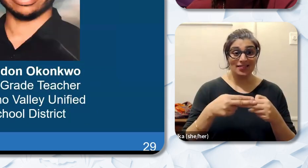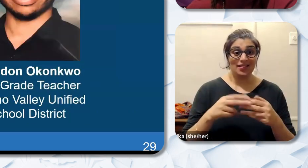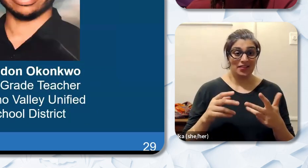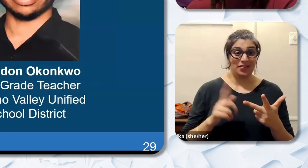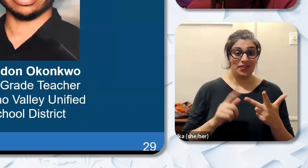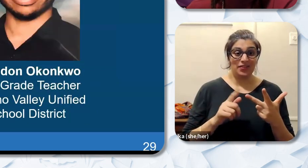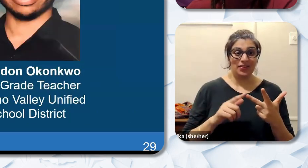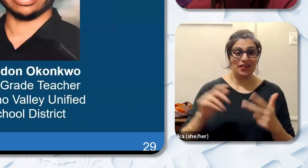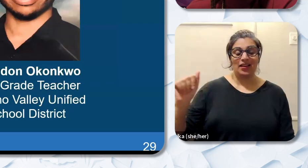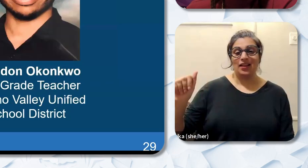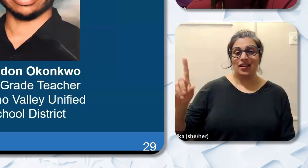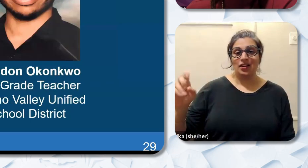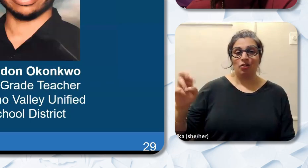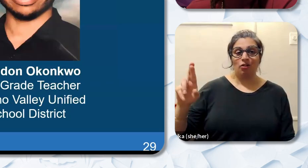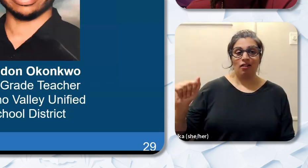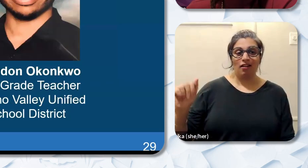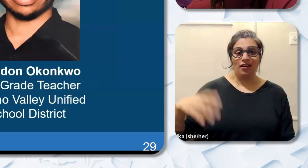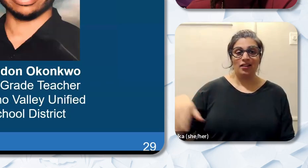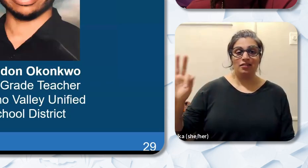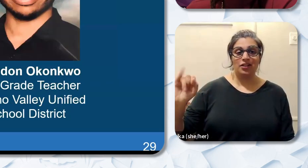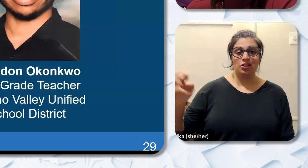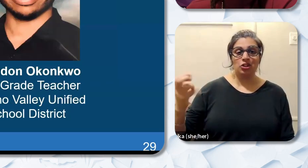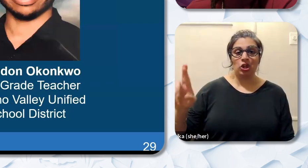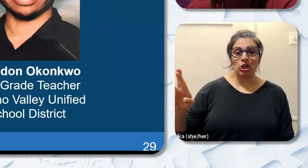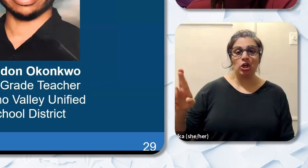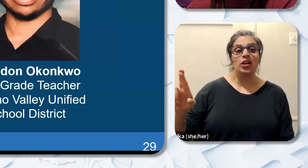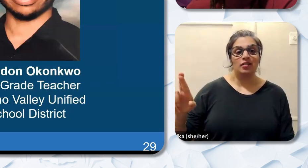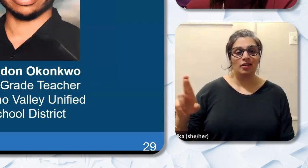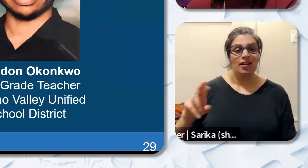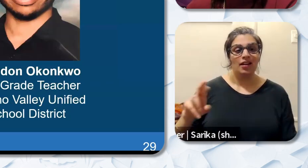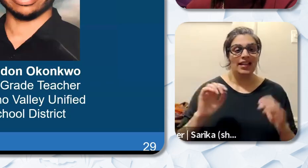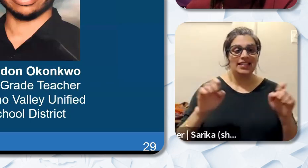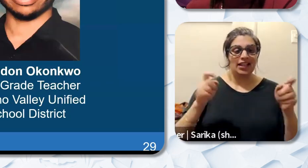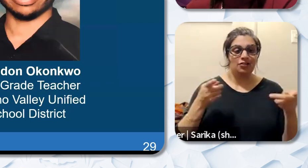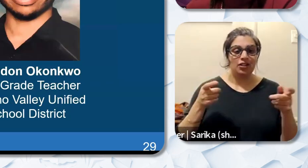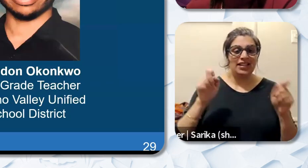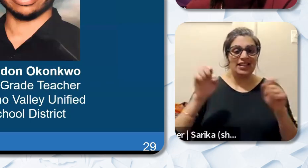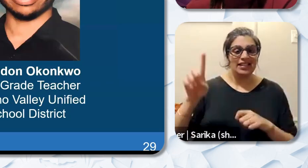is Adora Fisher the Executive Director of Educator Preparation programs at Santa Clara County Office